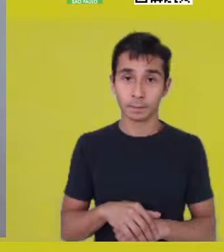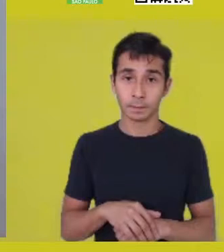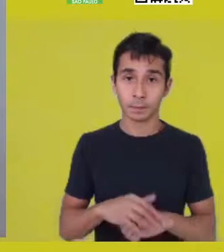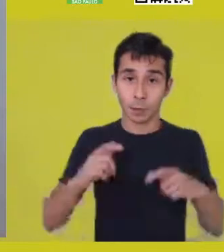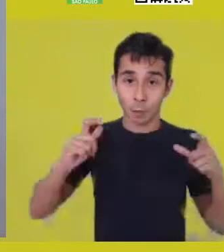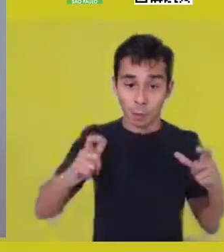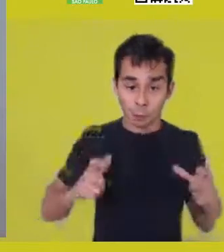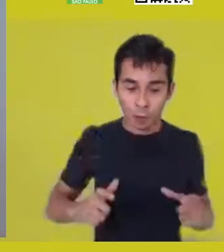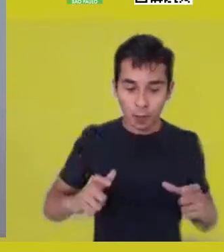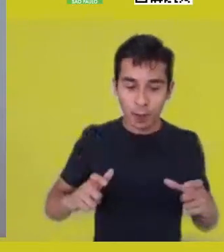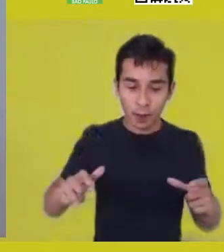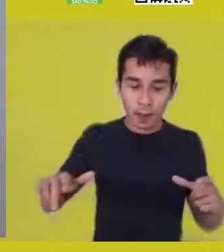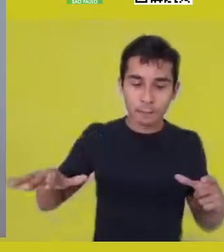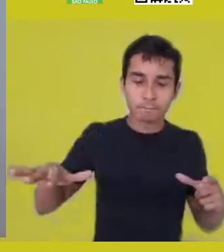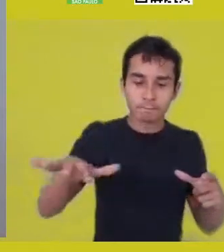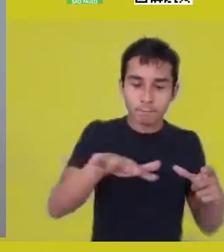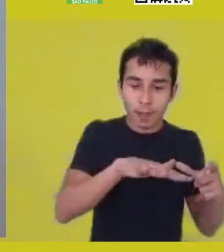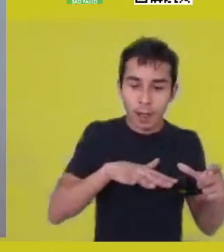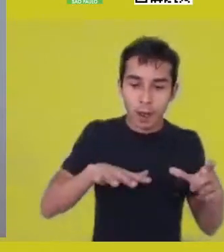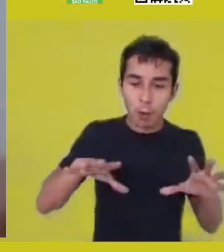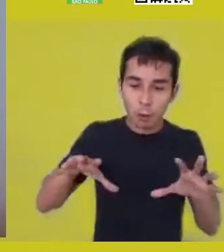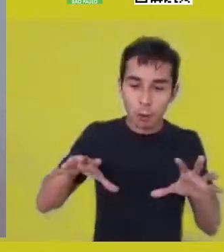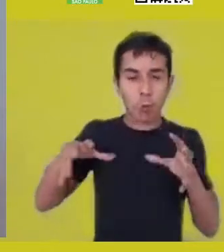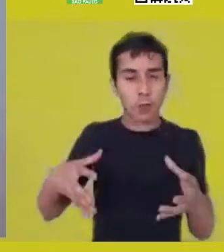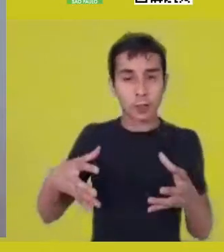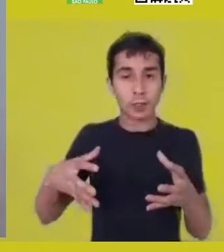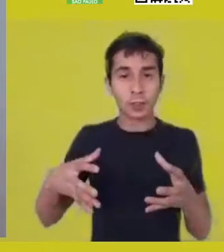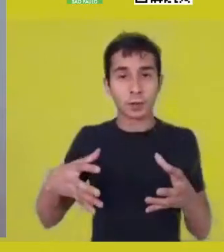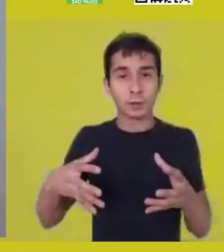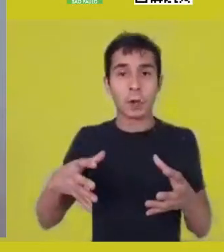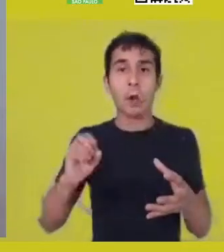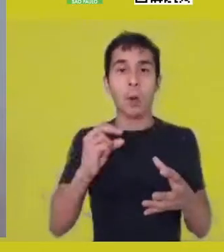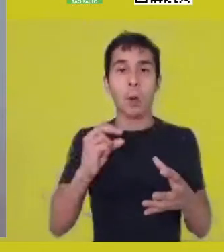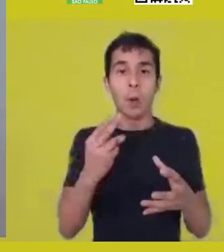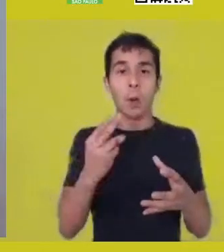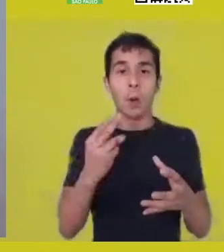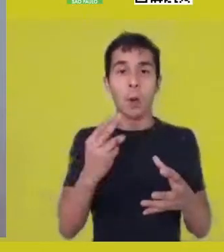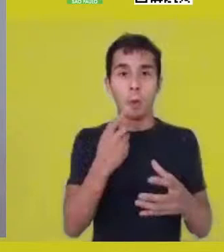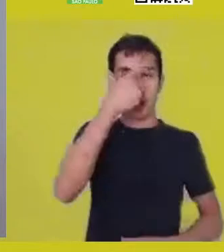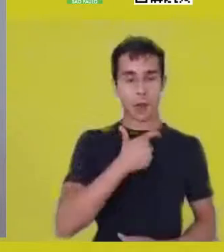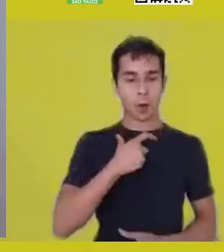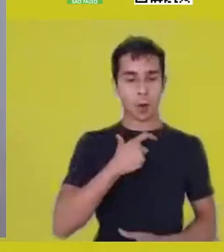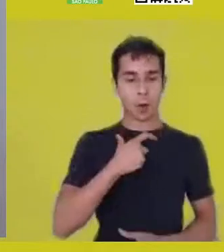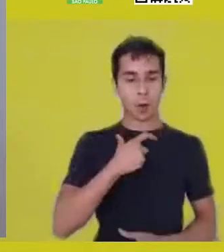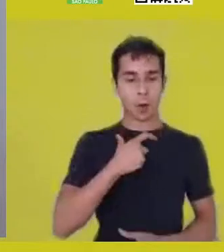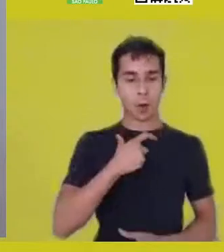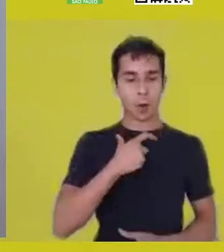be it of collective cultivation, be it of singular inscription in the world, effectively,